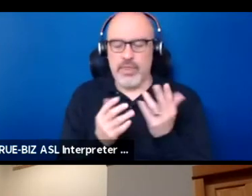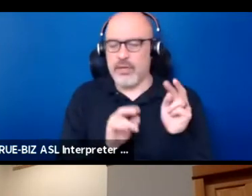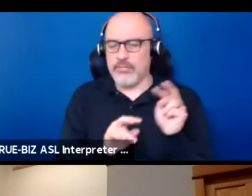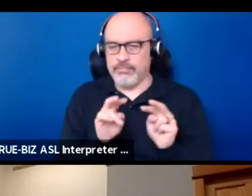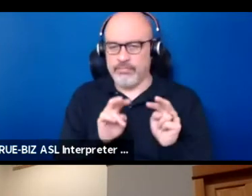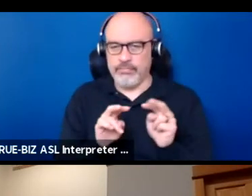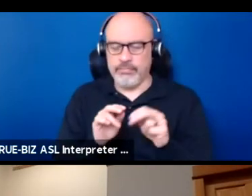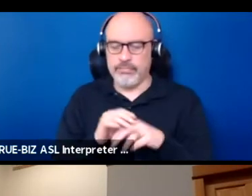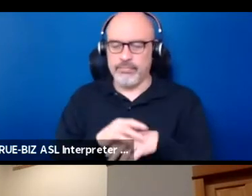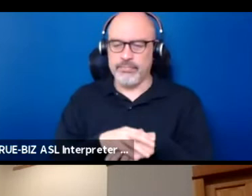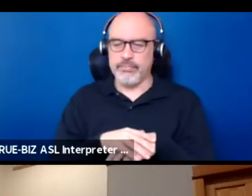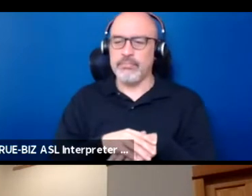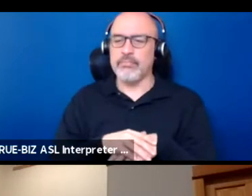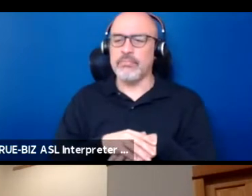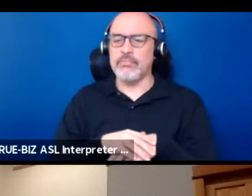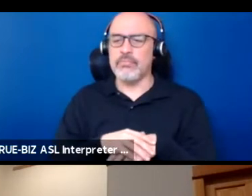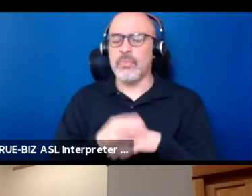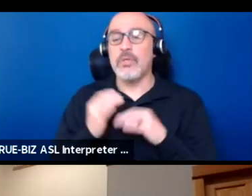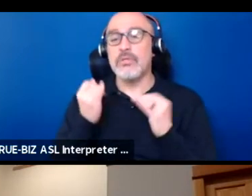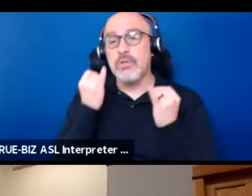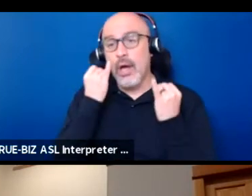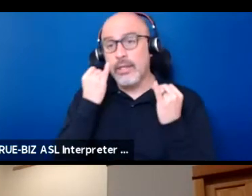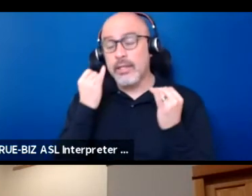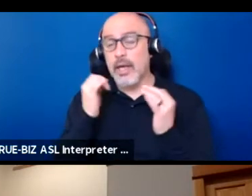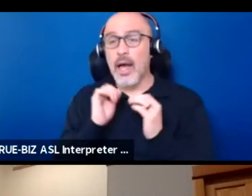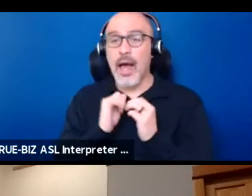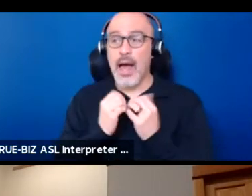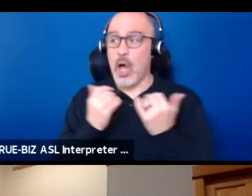And so the idea of how can an existing medium